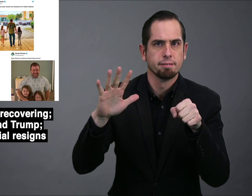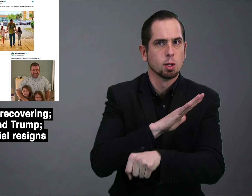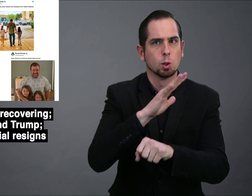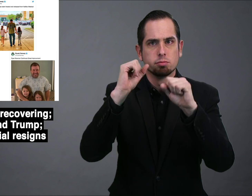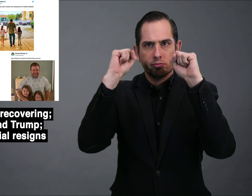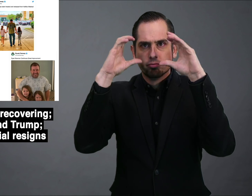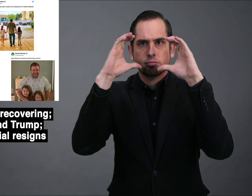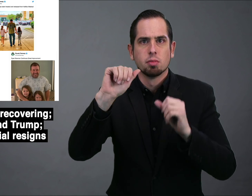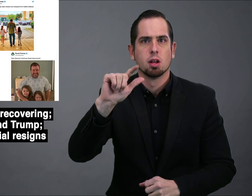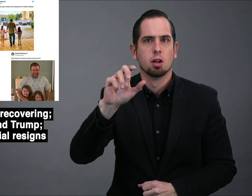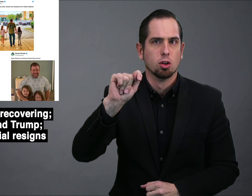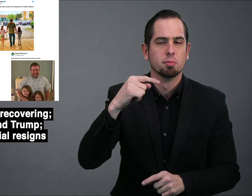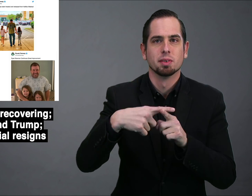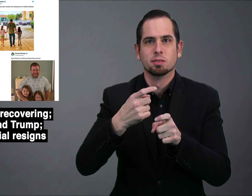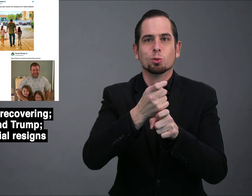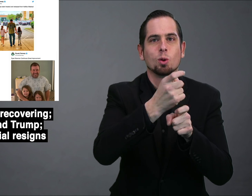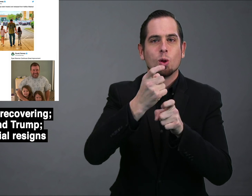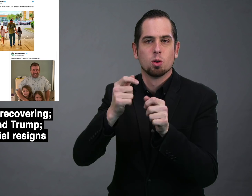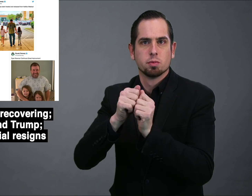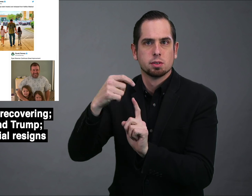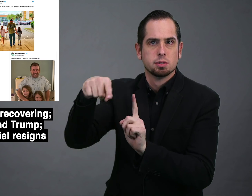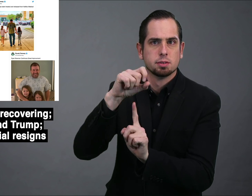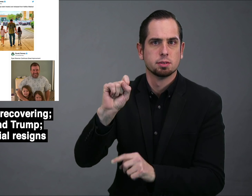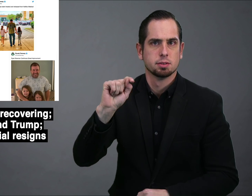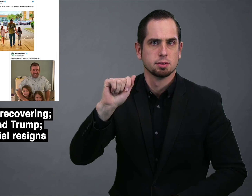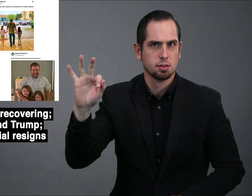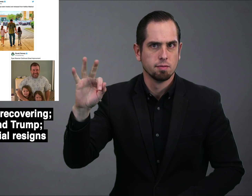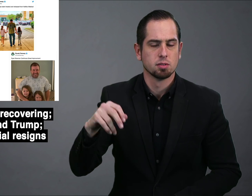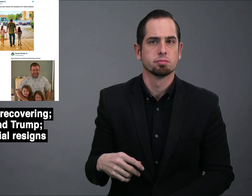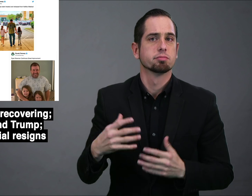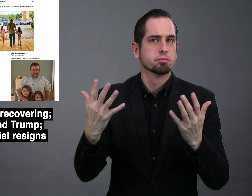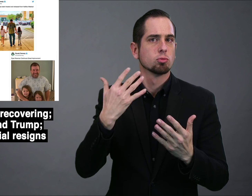and is fully alert and joking around with staff.